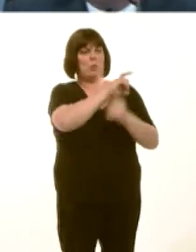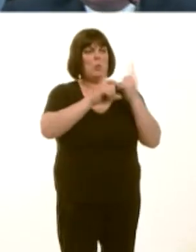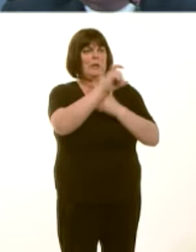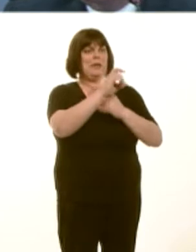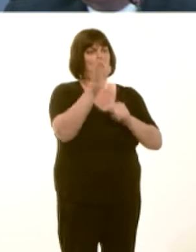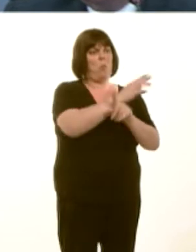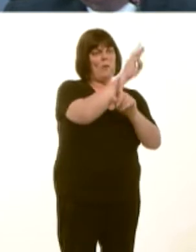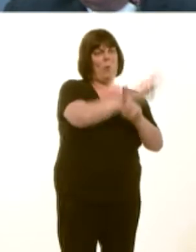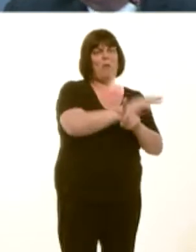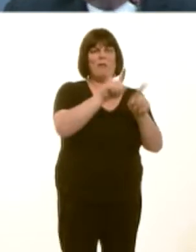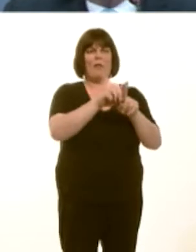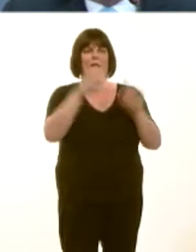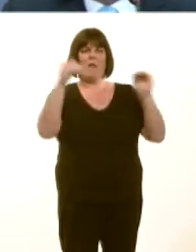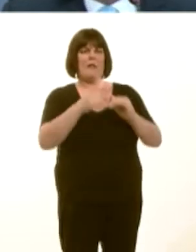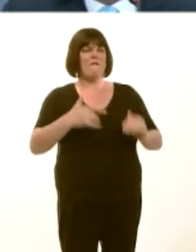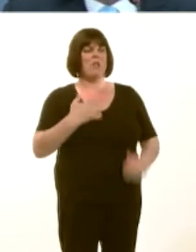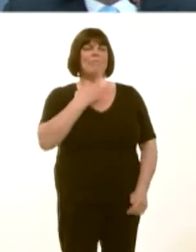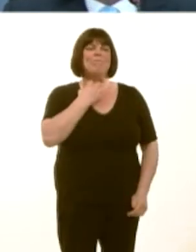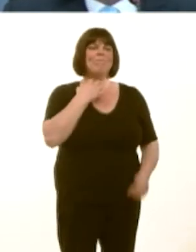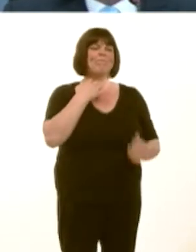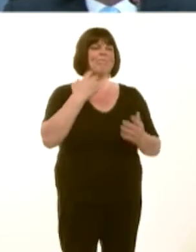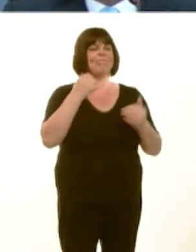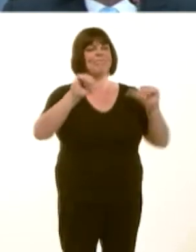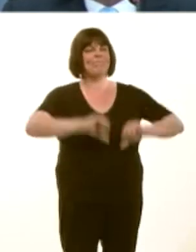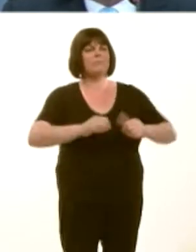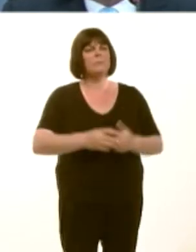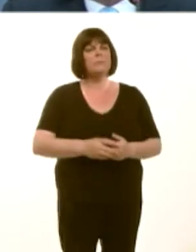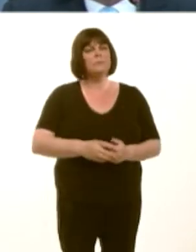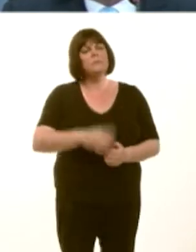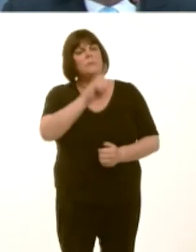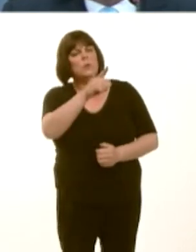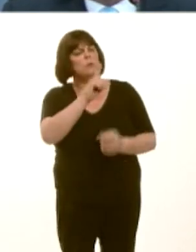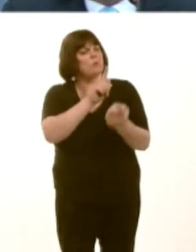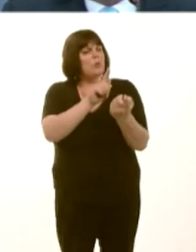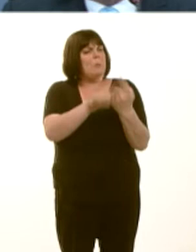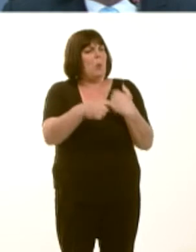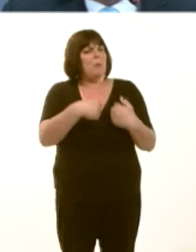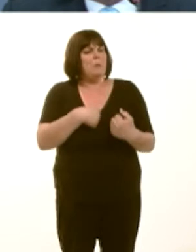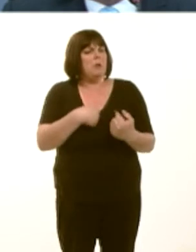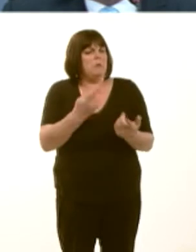Can you use the third opportunity to respond to me by saying where you believe, economically,